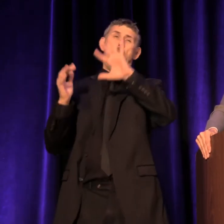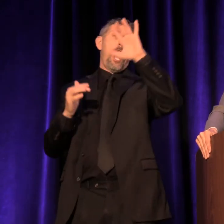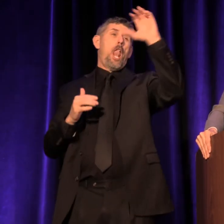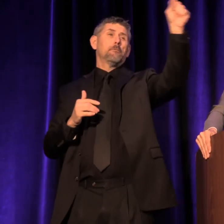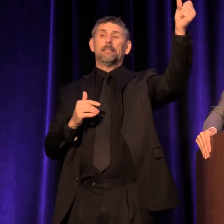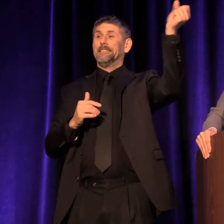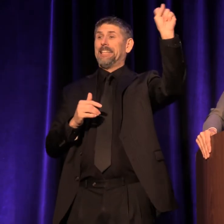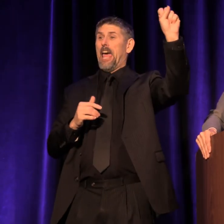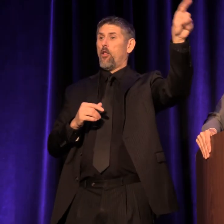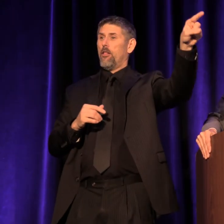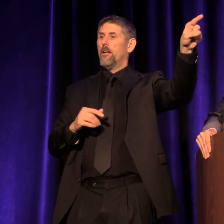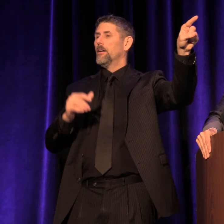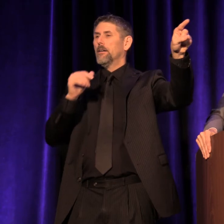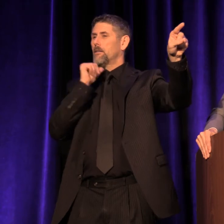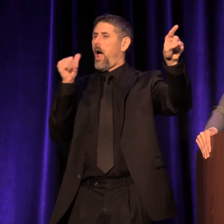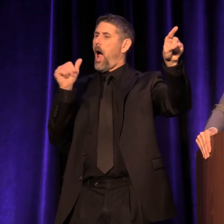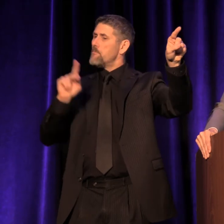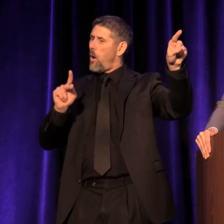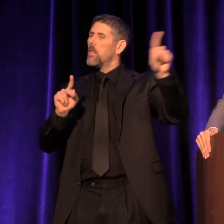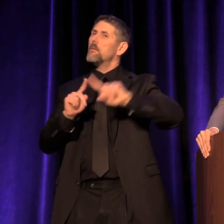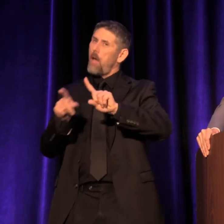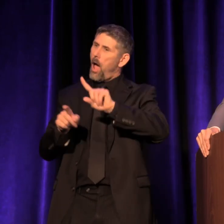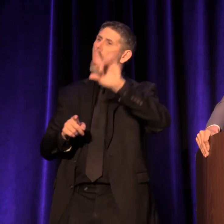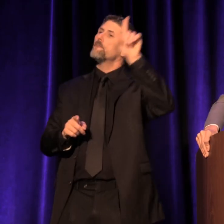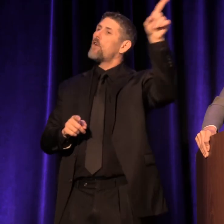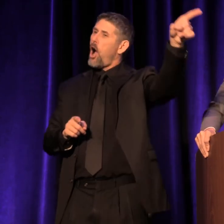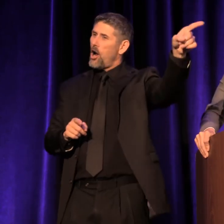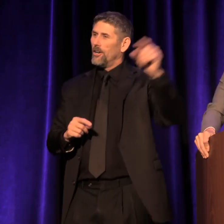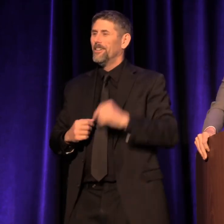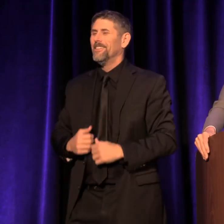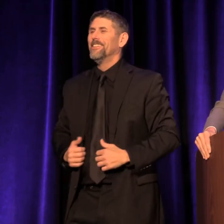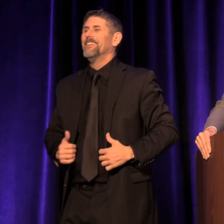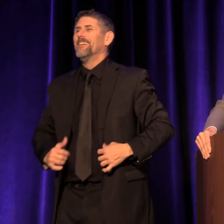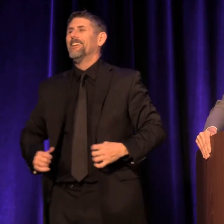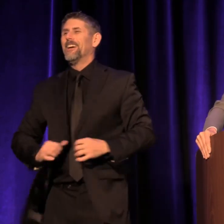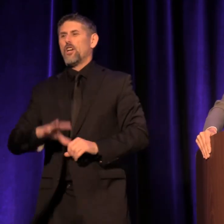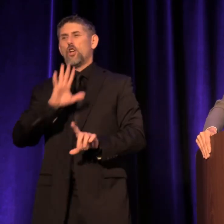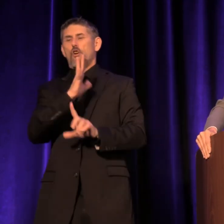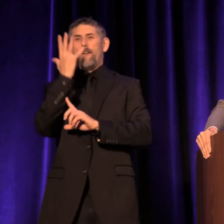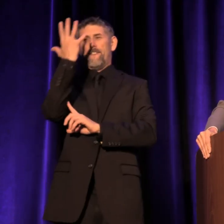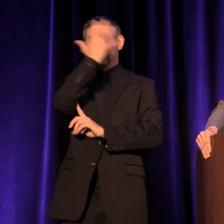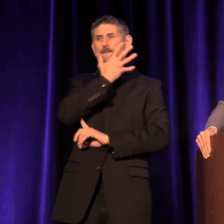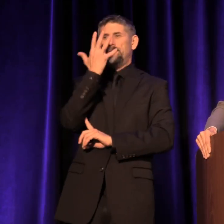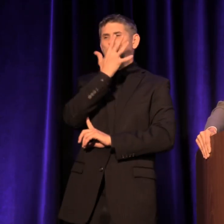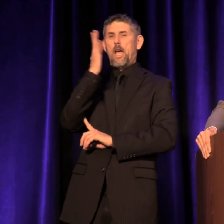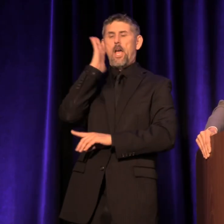not as far as Portland, but far away -- her face would be on currency."